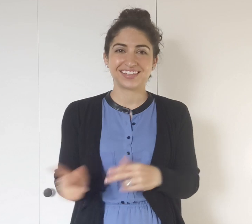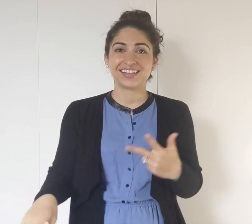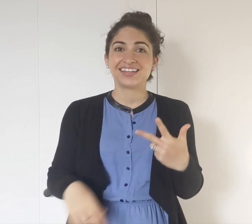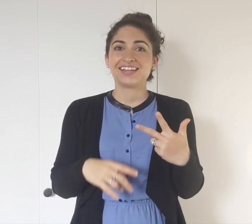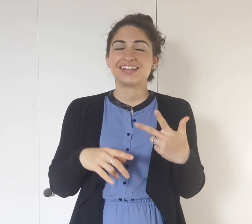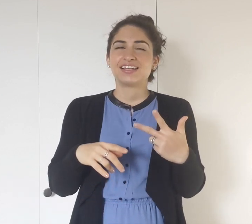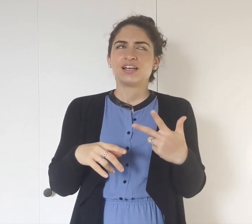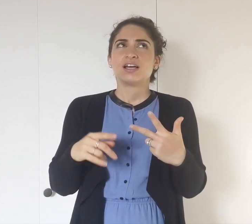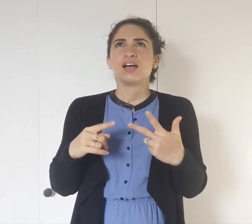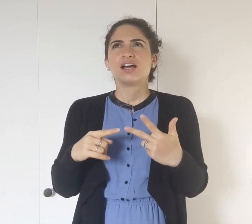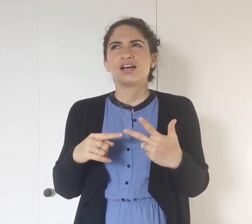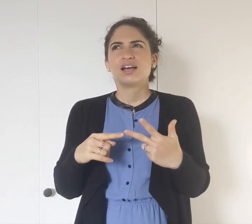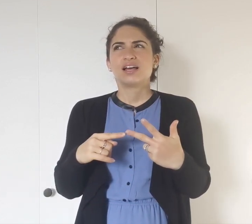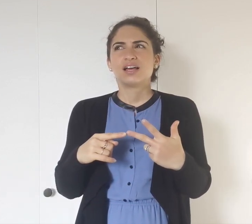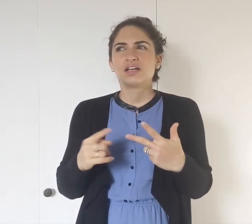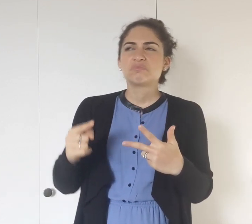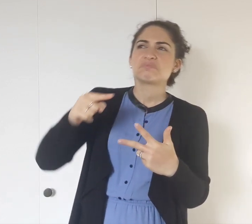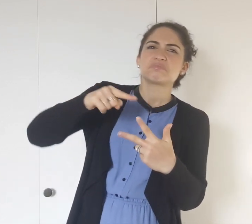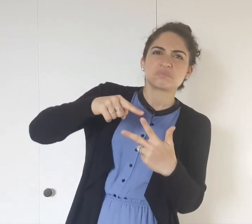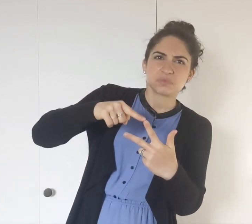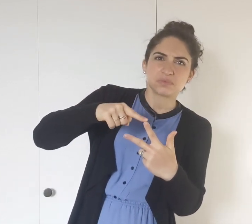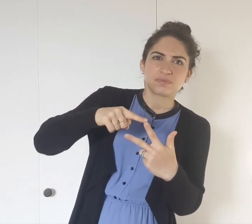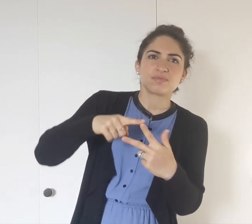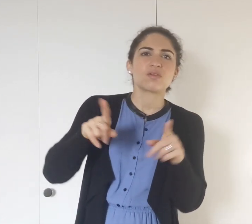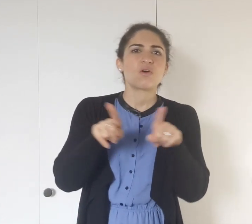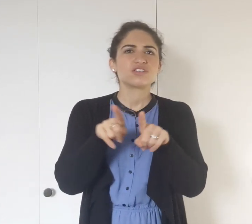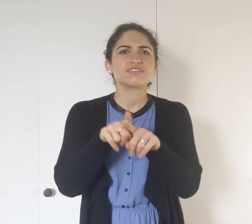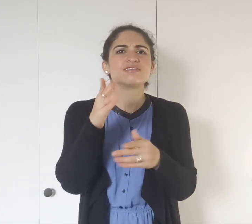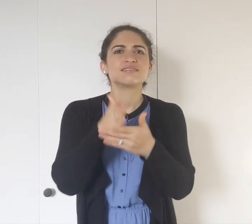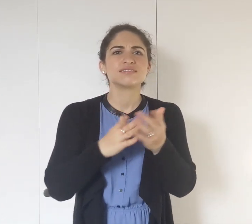Third... Actually, let's go back to the second.